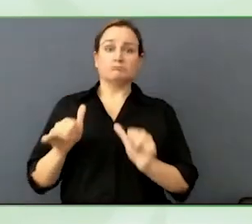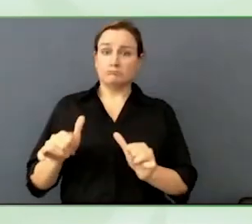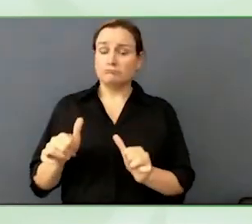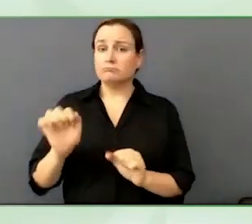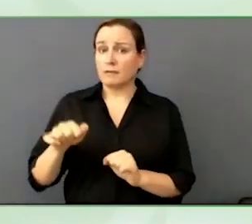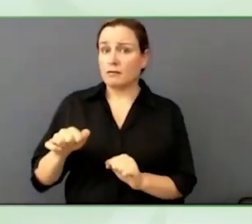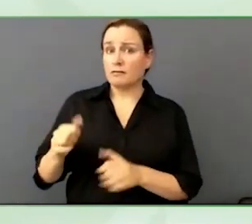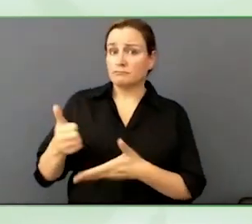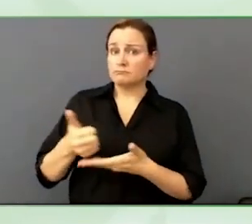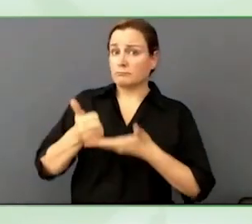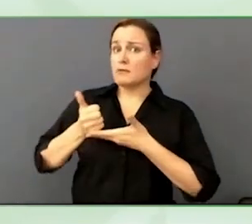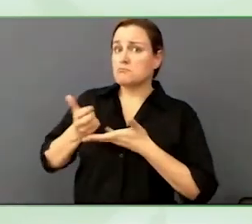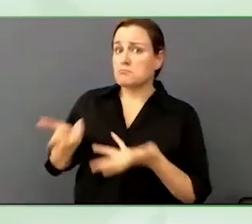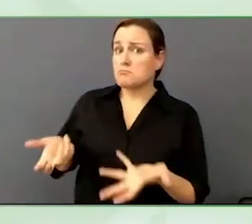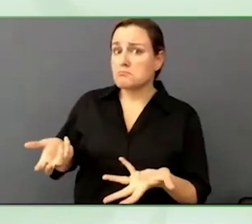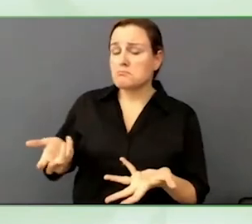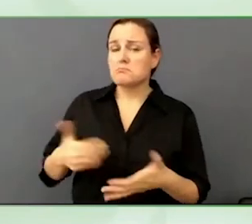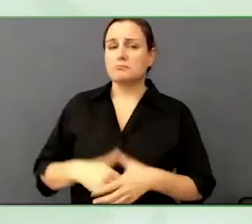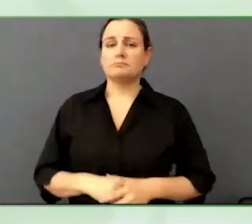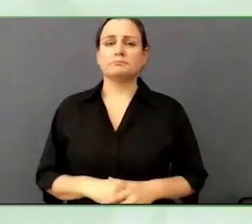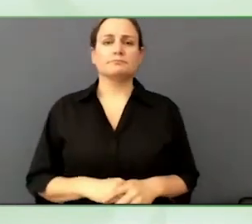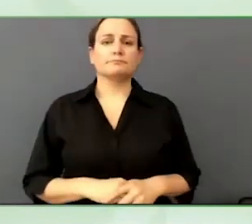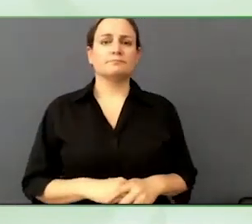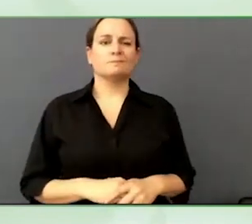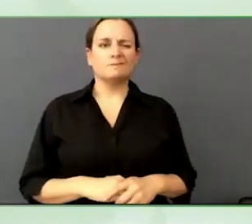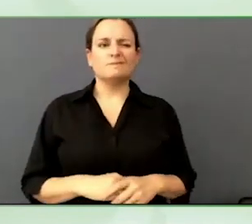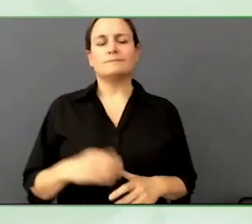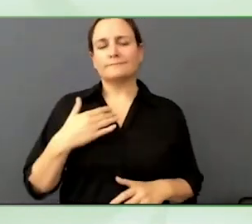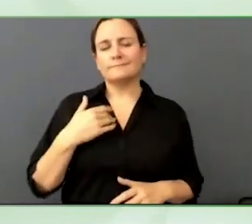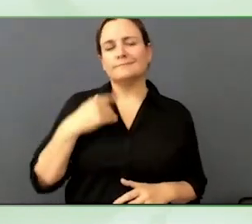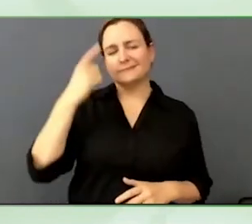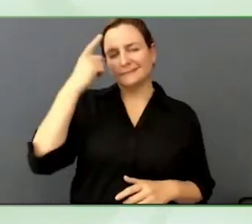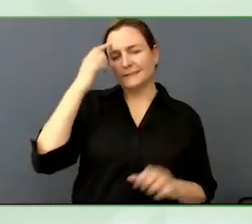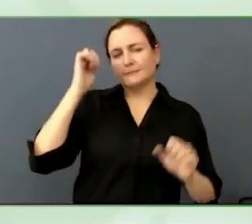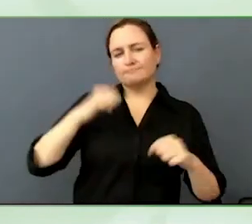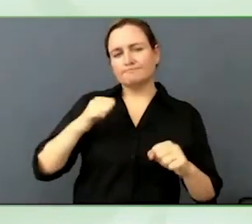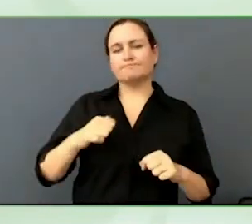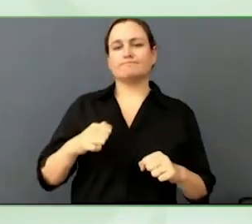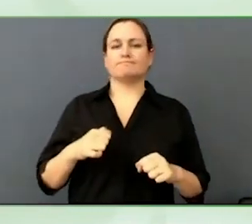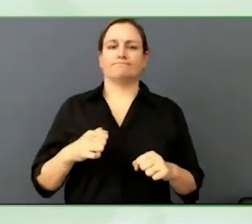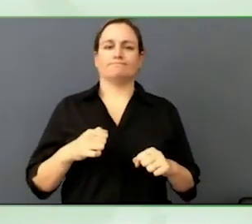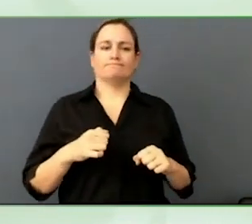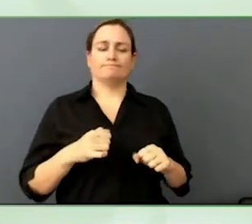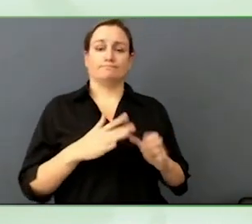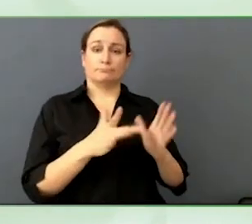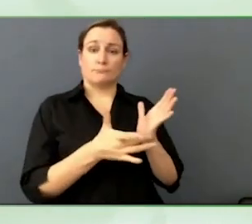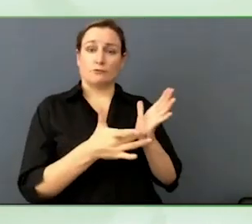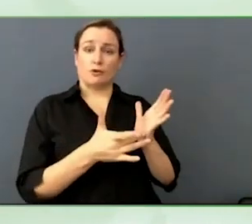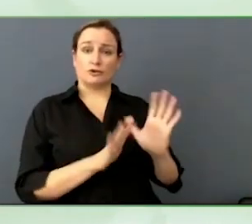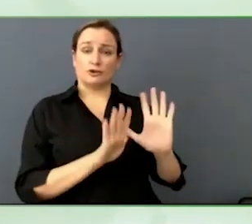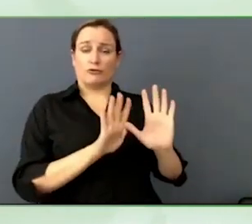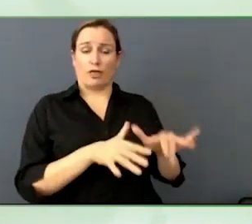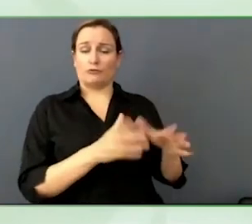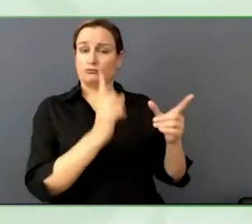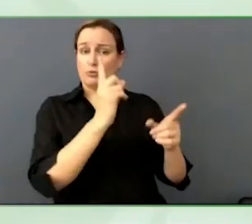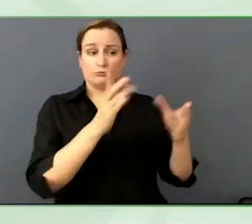I think that intervention layer is so critical to solve the problem.